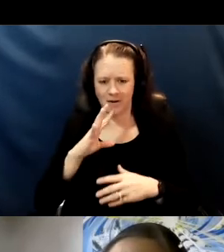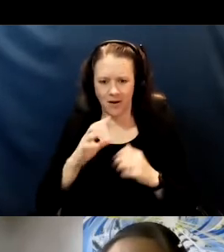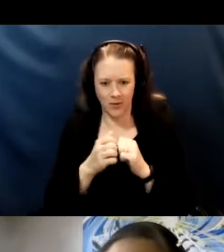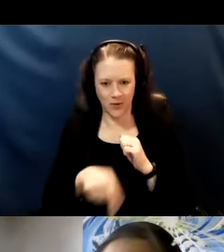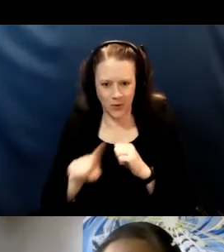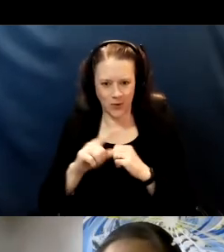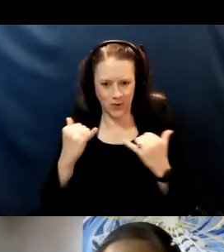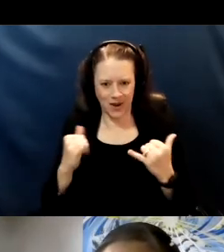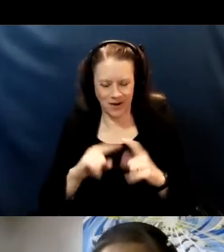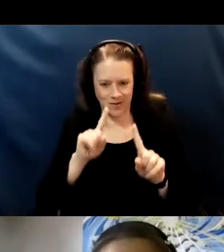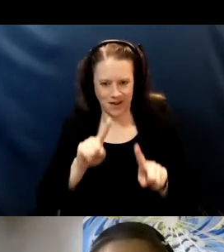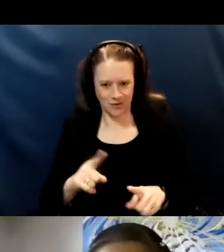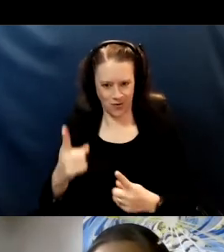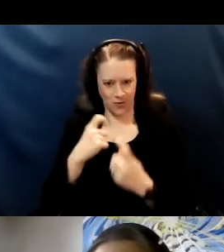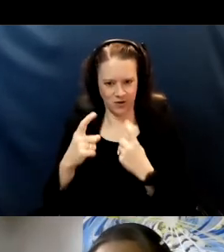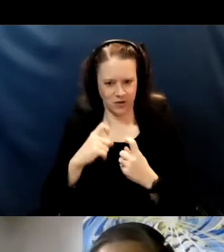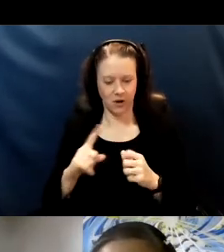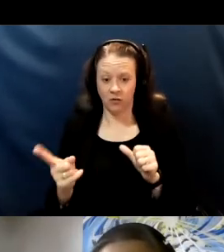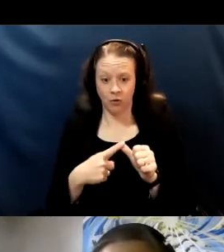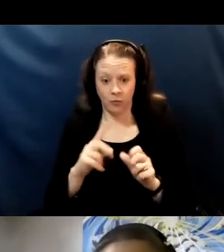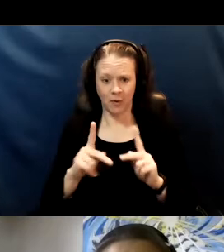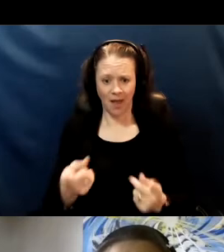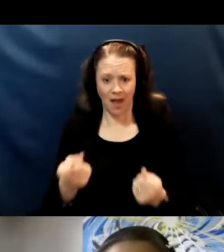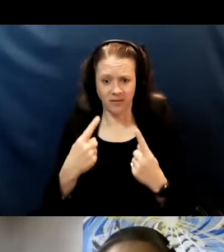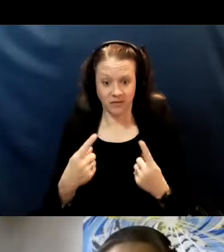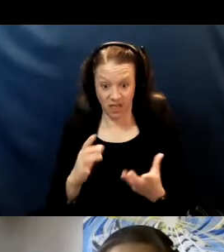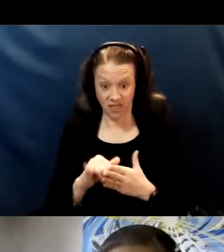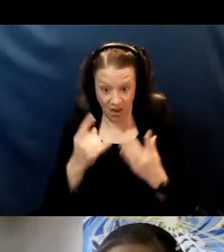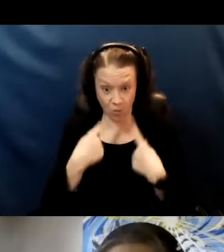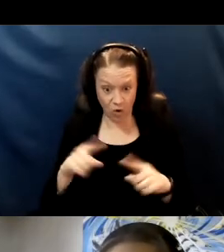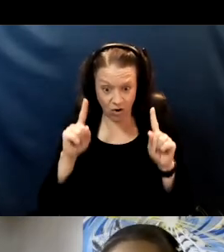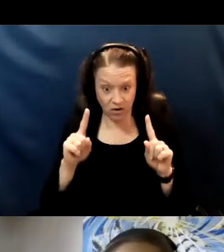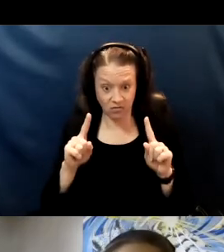One question is does it work? And the answer is yes.